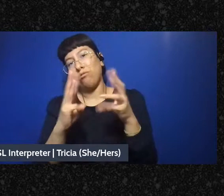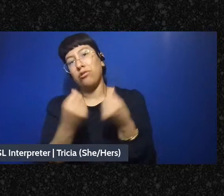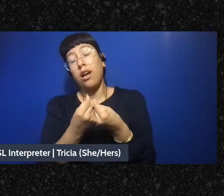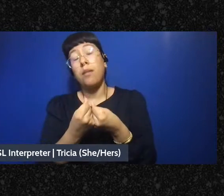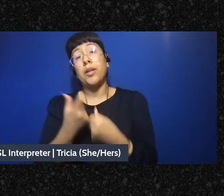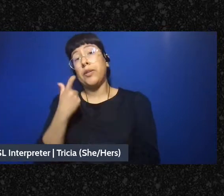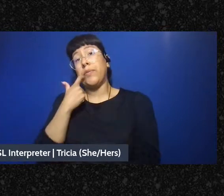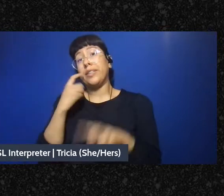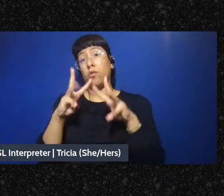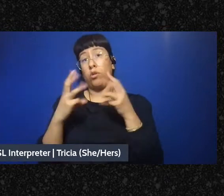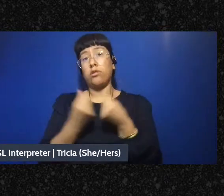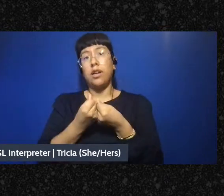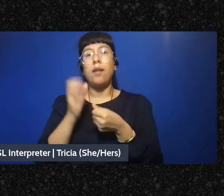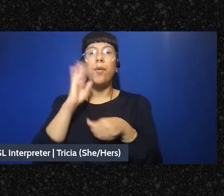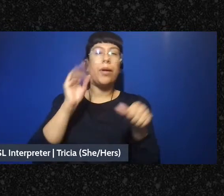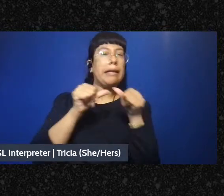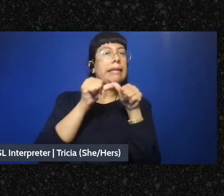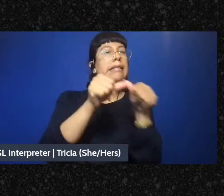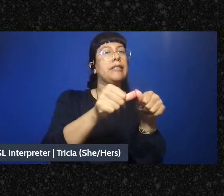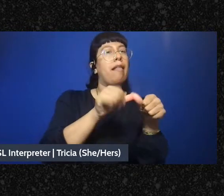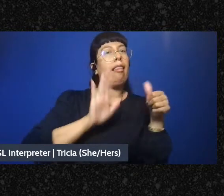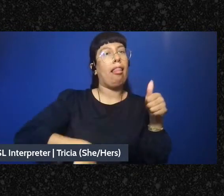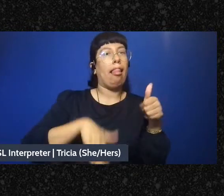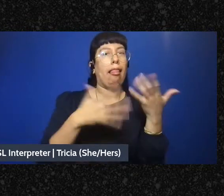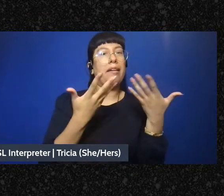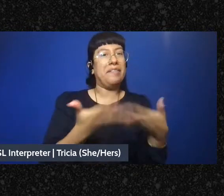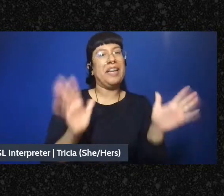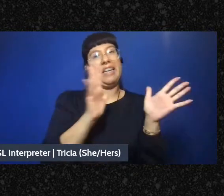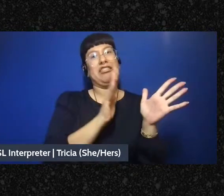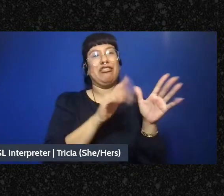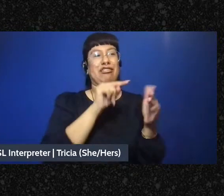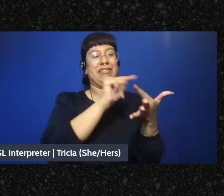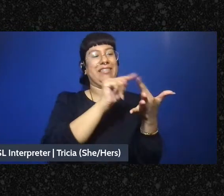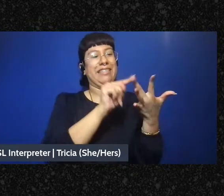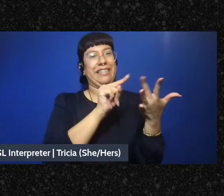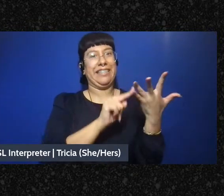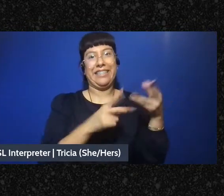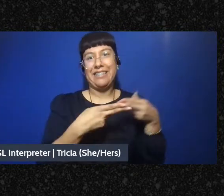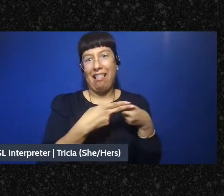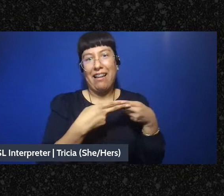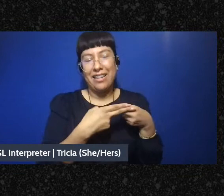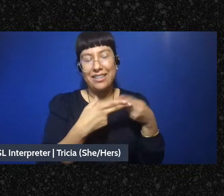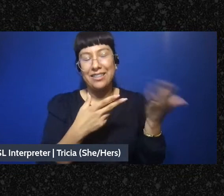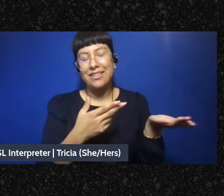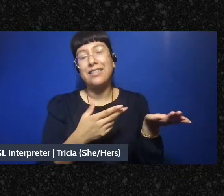I said I was going to continue with the parts of the slides I didn't get to that were about, like,